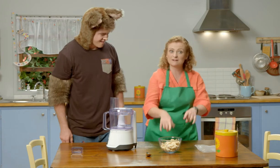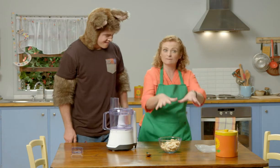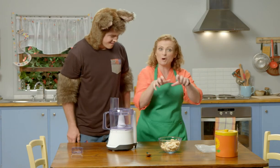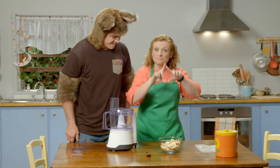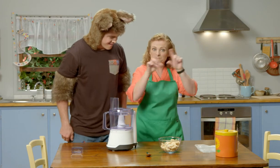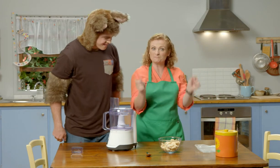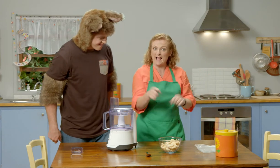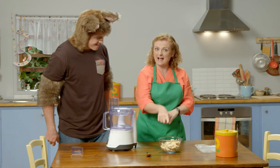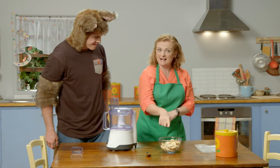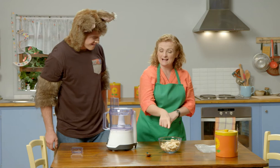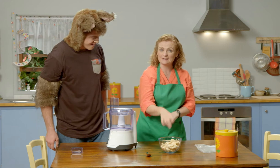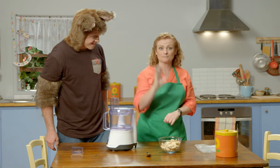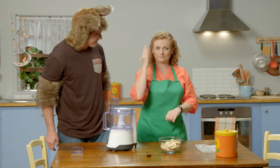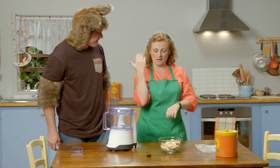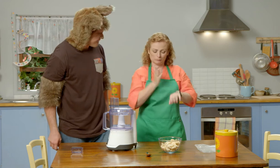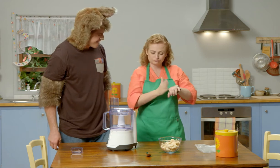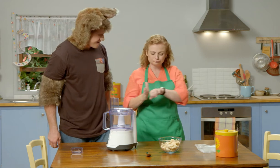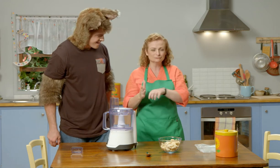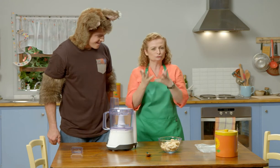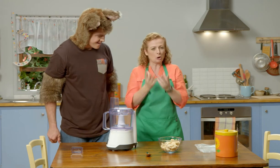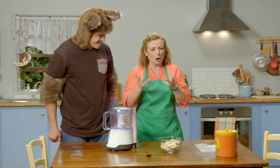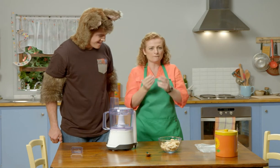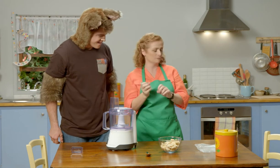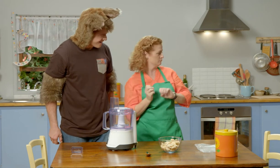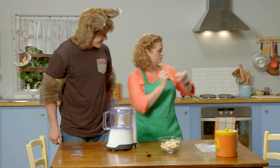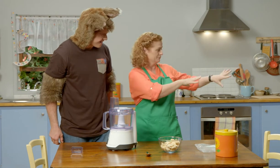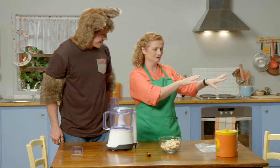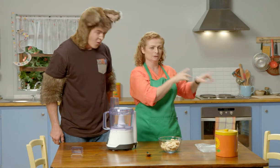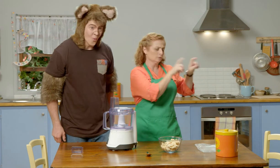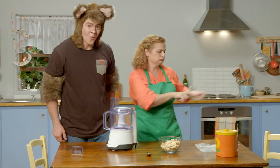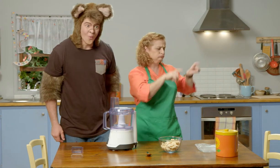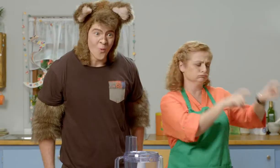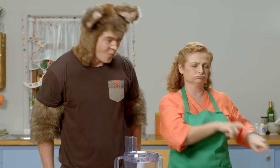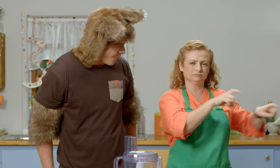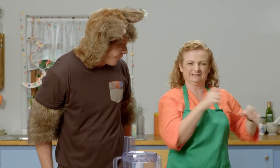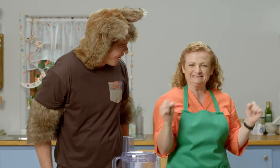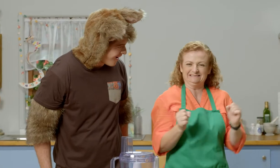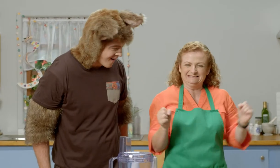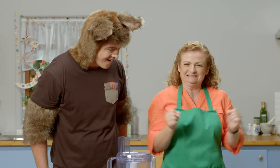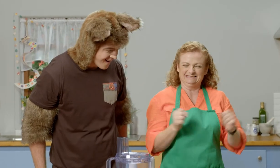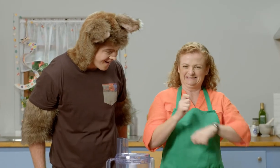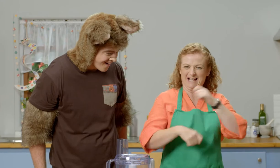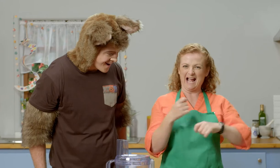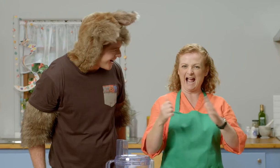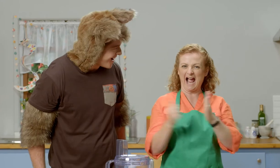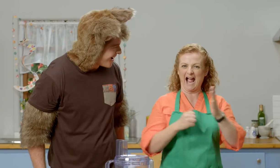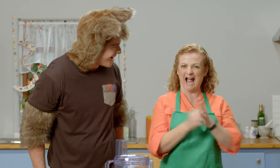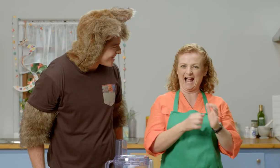You see, these are frozen bananas and I chopped them up while they were soft and put them in the freezer to become hard.